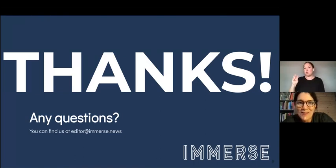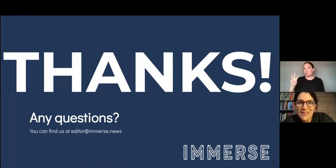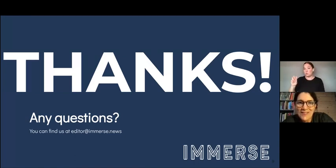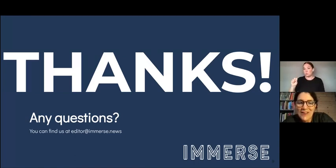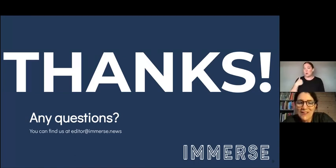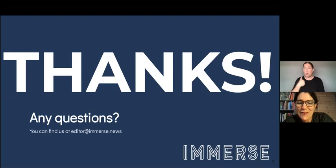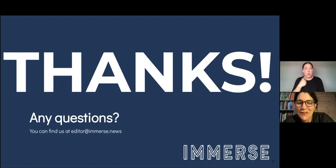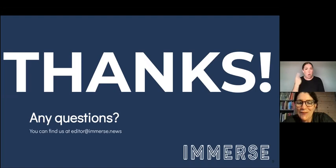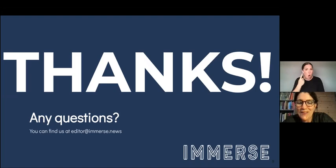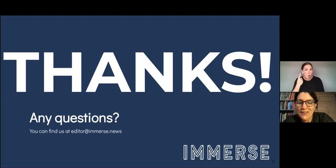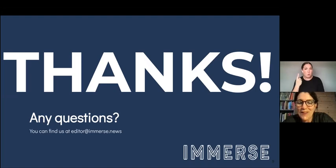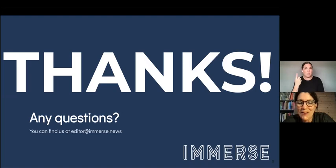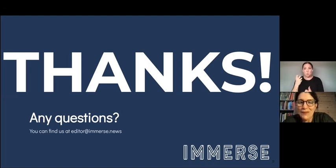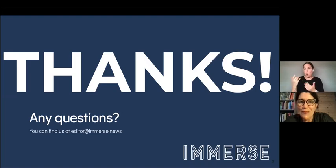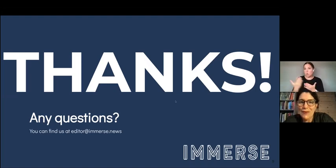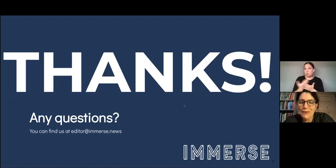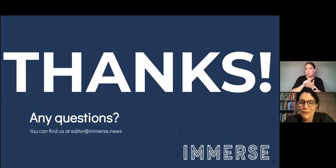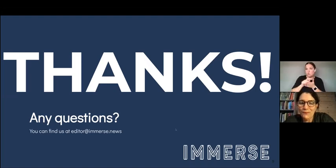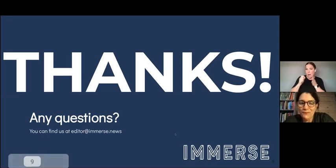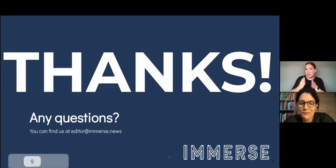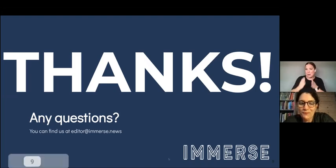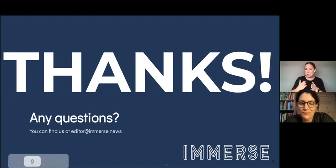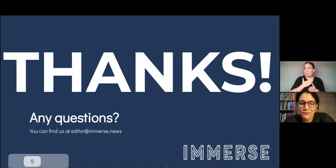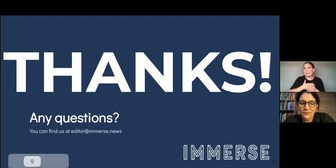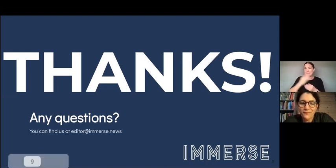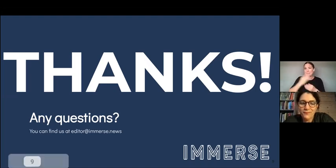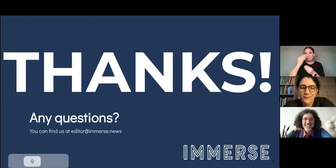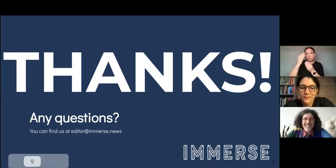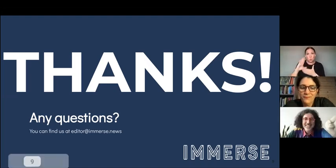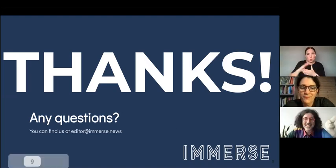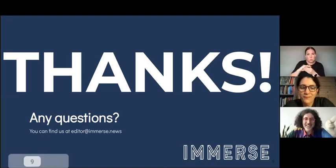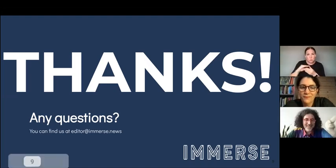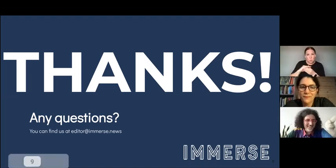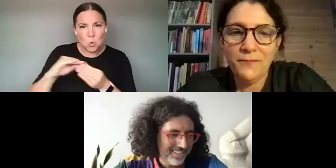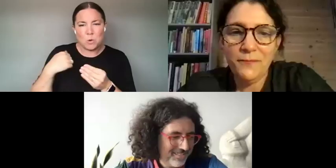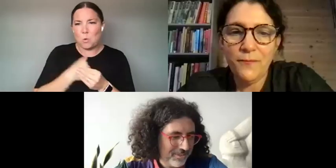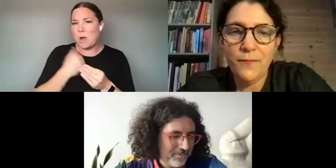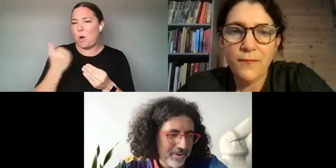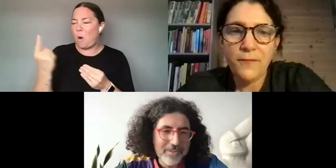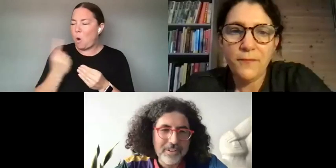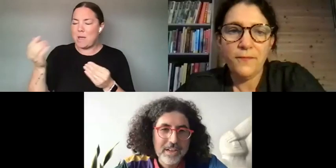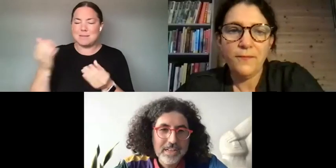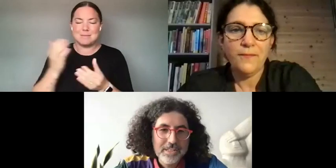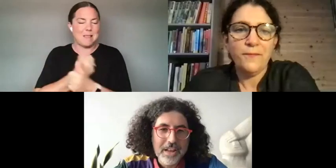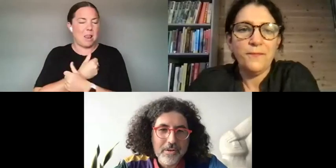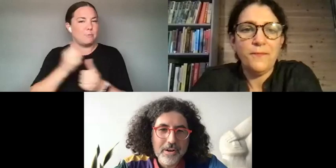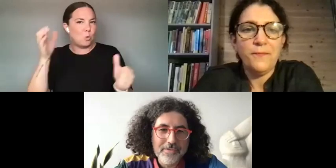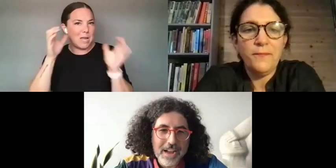STORIES TO US. WE'D LOVE TO HEAR FROM YOU. THANK YOU, SARAH. IT'S WONDERFUL. SO NOW OUR FINAL